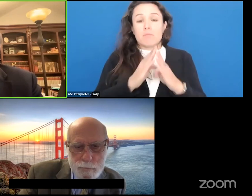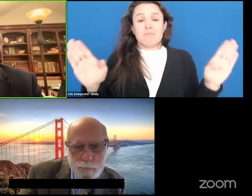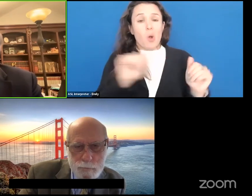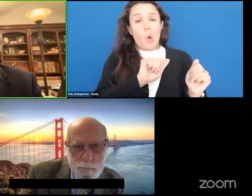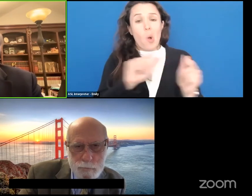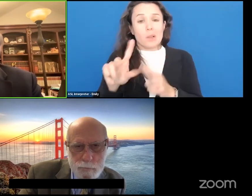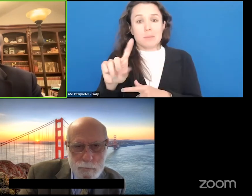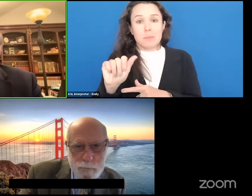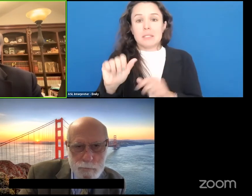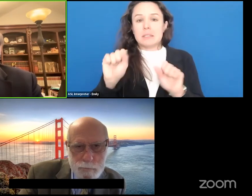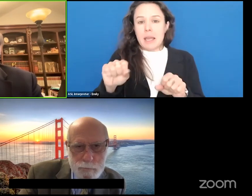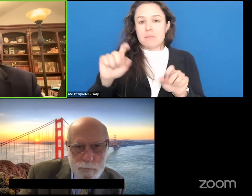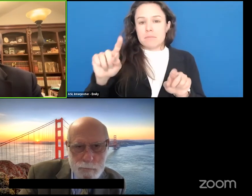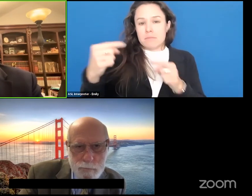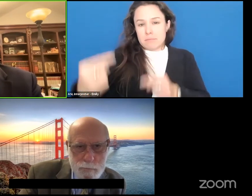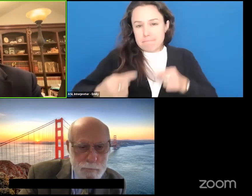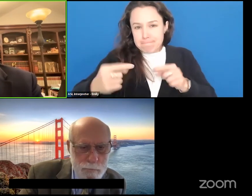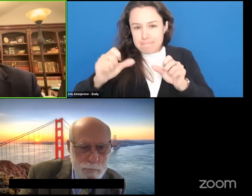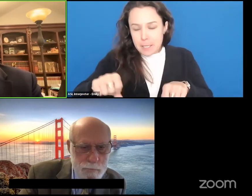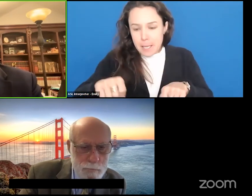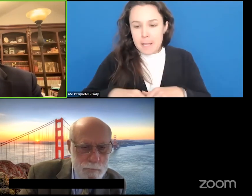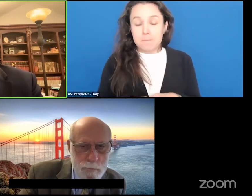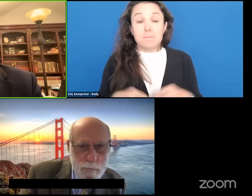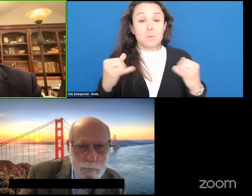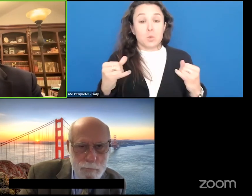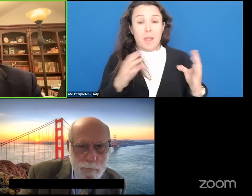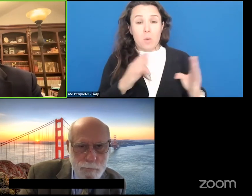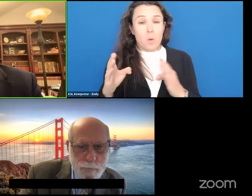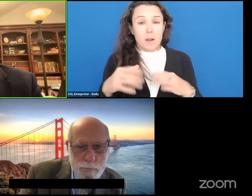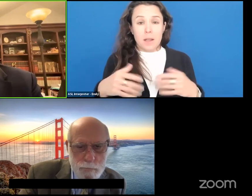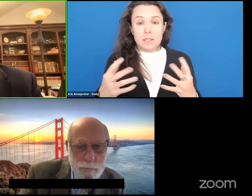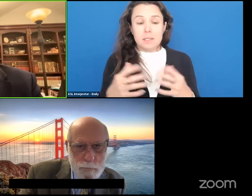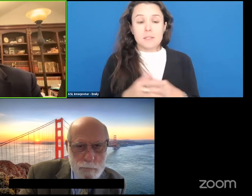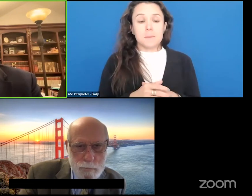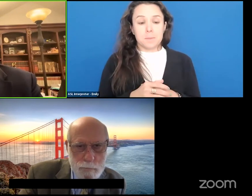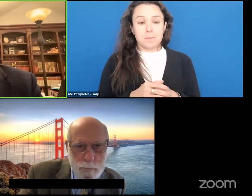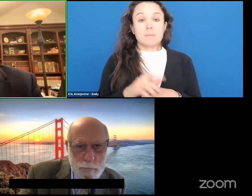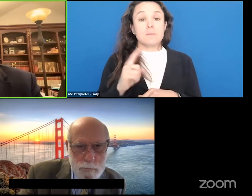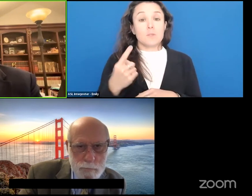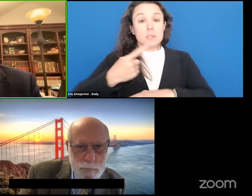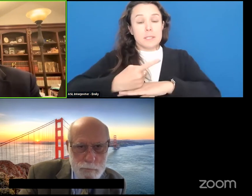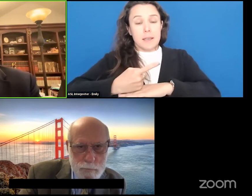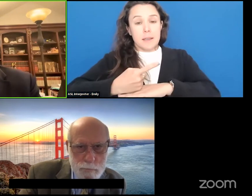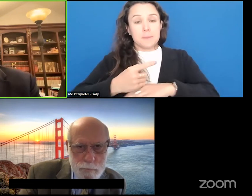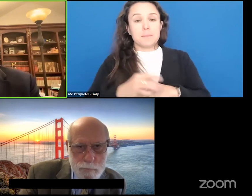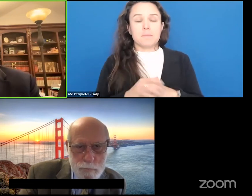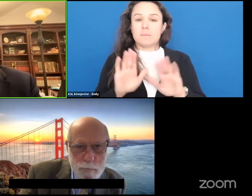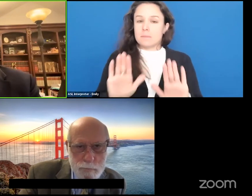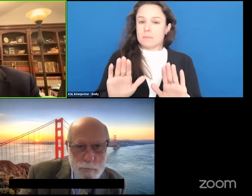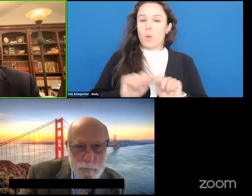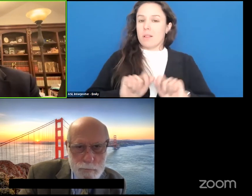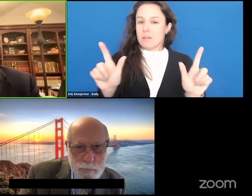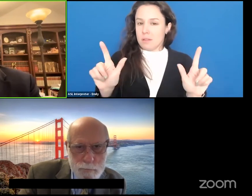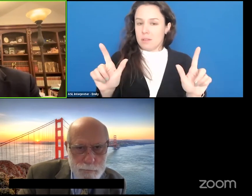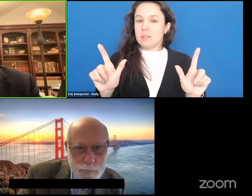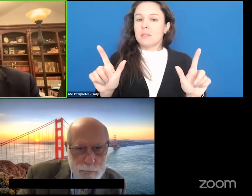So the way we've organized the day is that to the first day and let me pull up the agenda